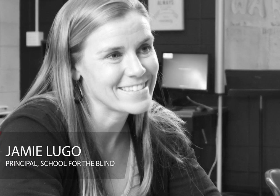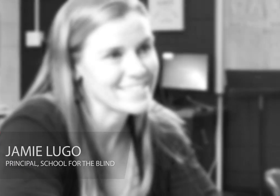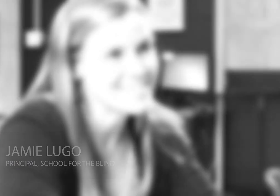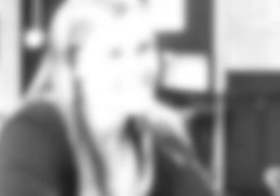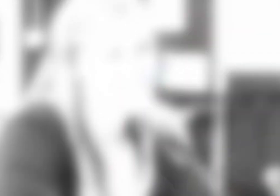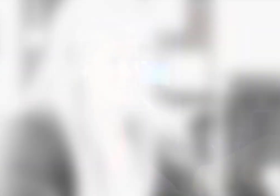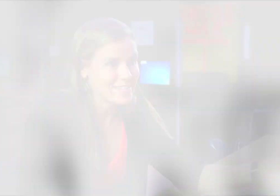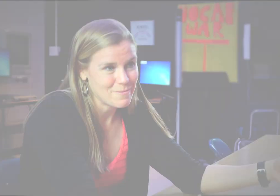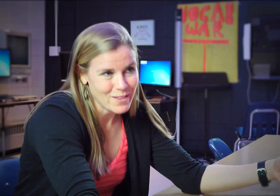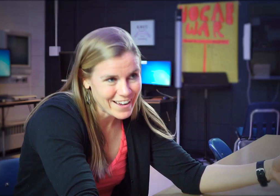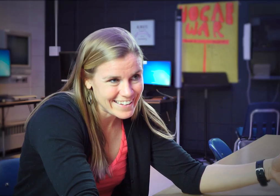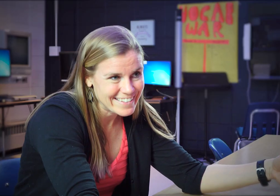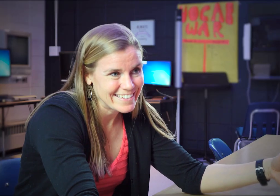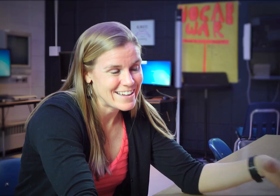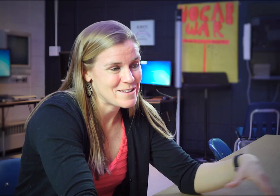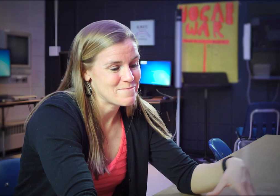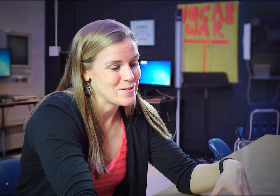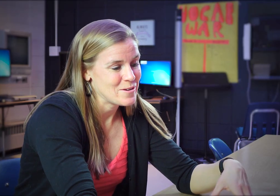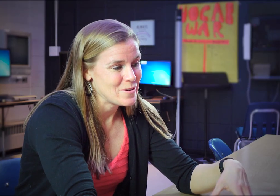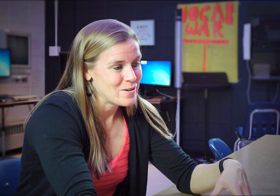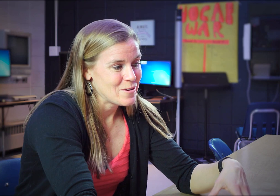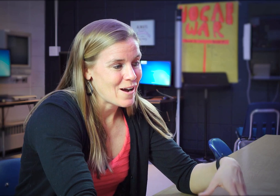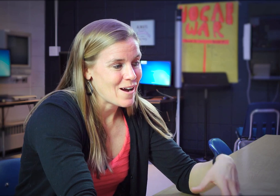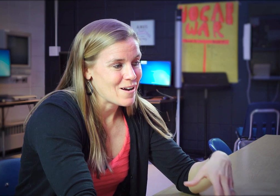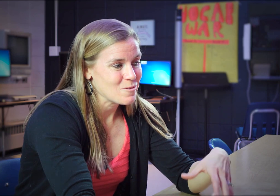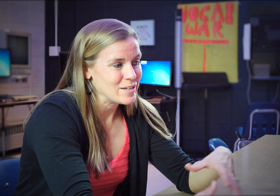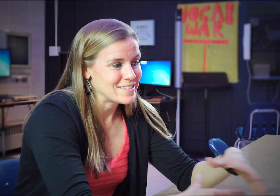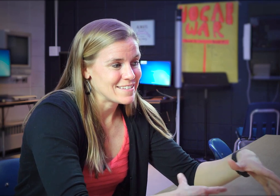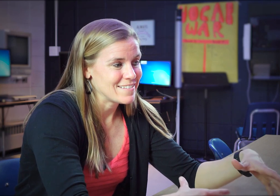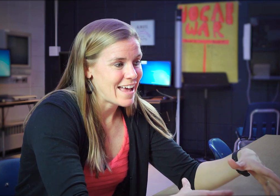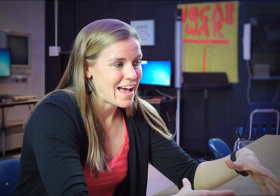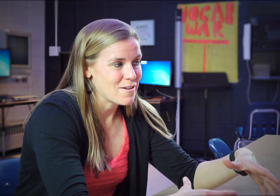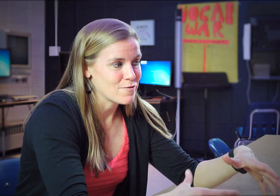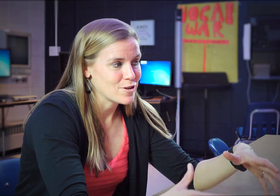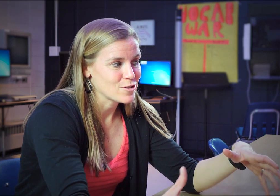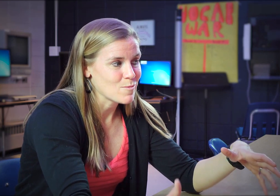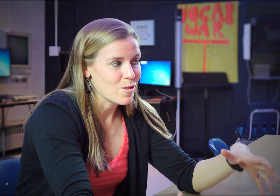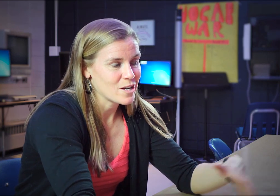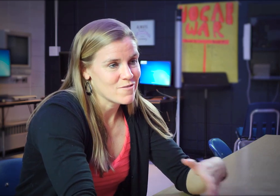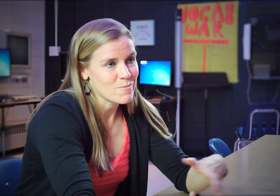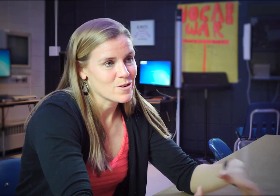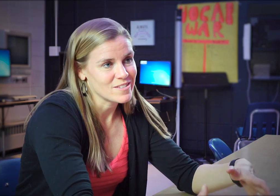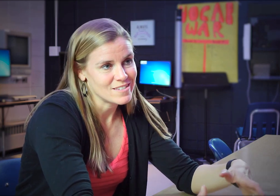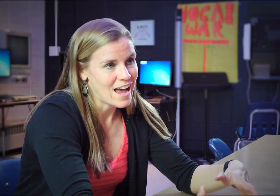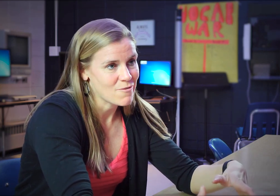Even though we're a city block, we still have a small enough number of staff,